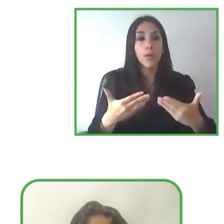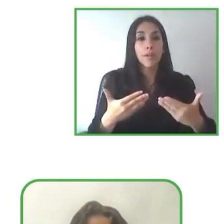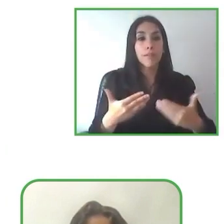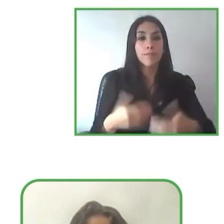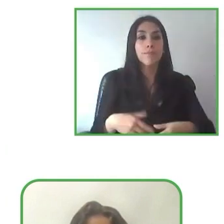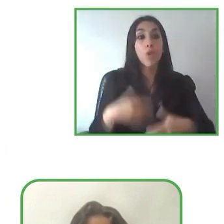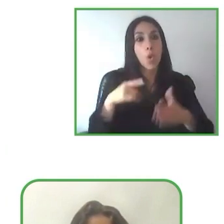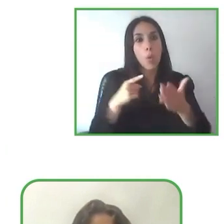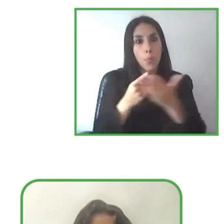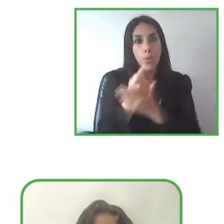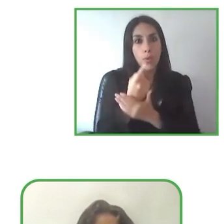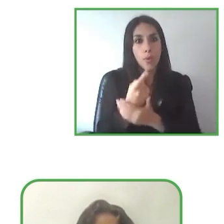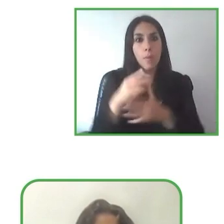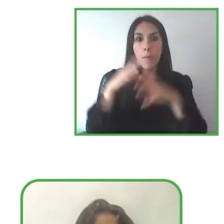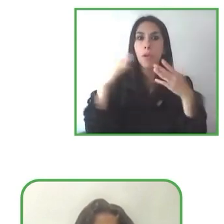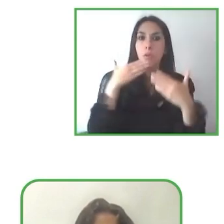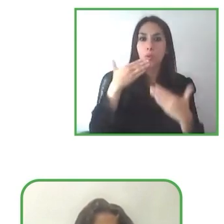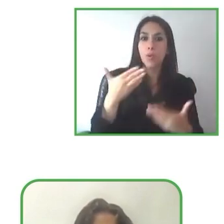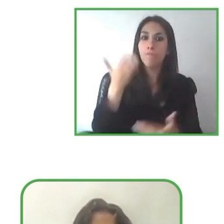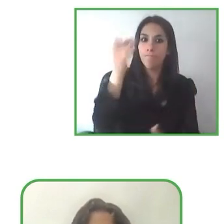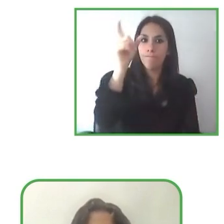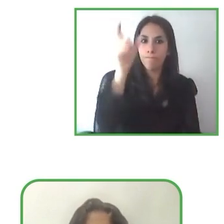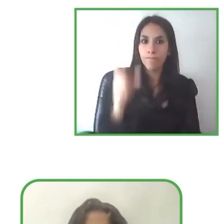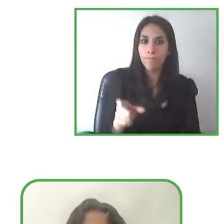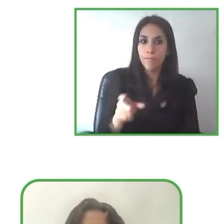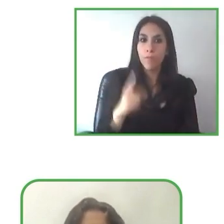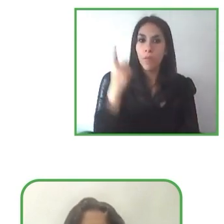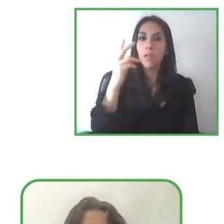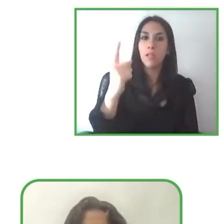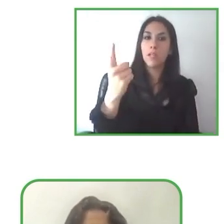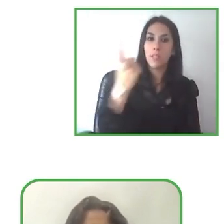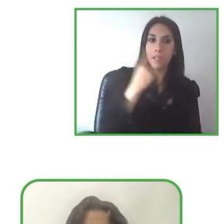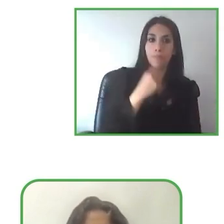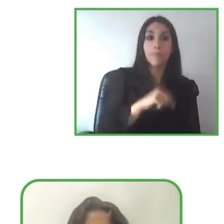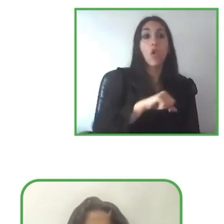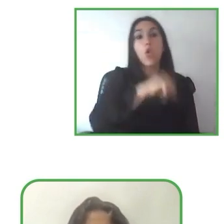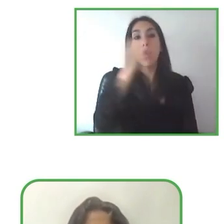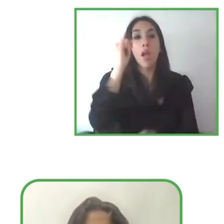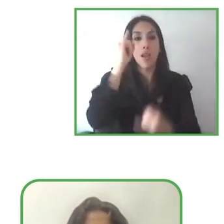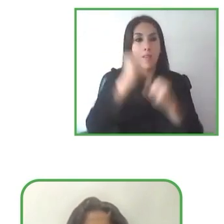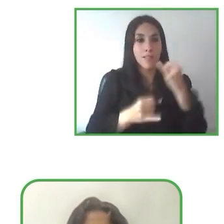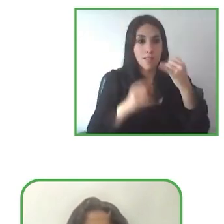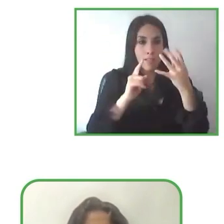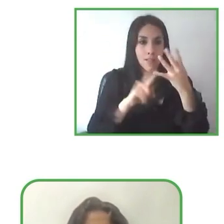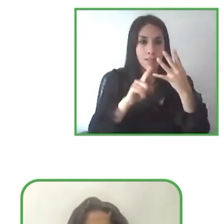Now. We are going to ask Bastienne about this very interesting project, Latin America